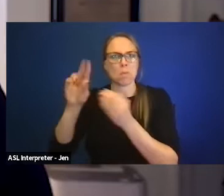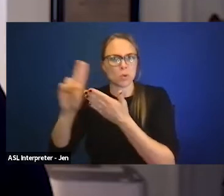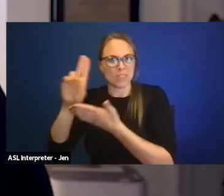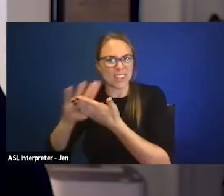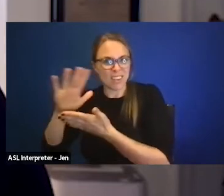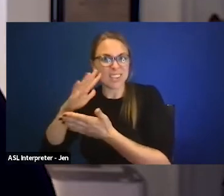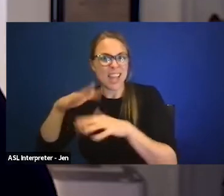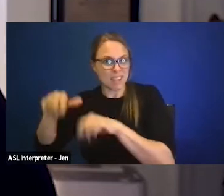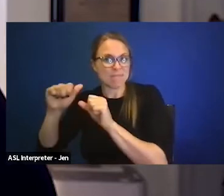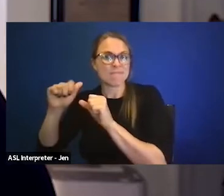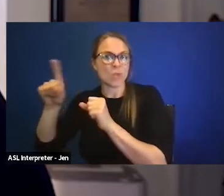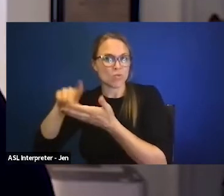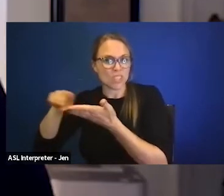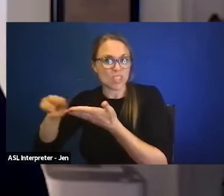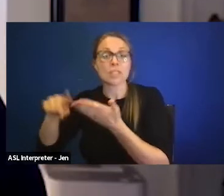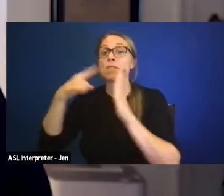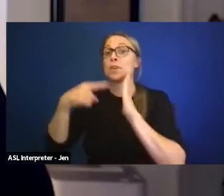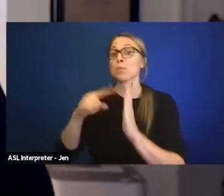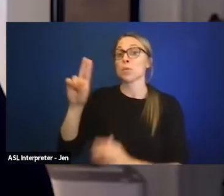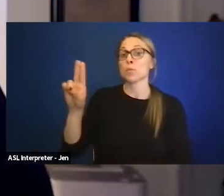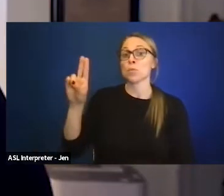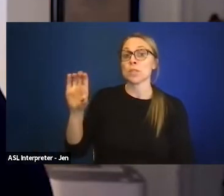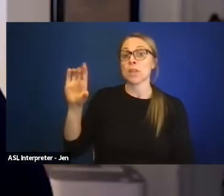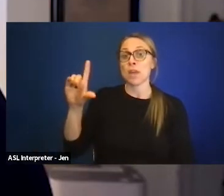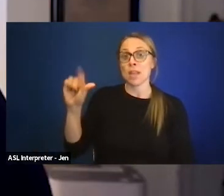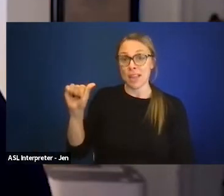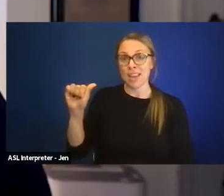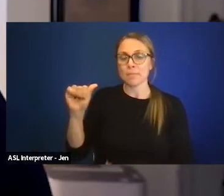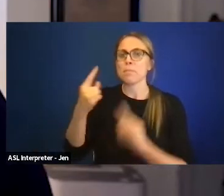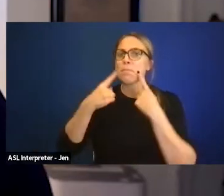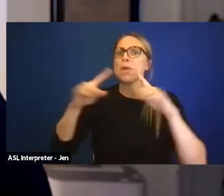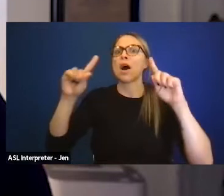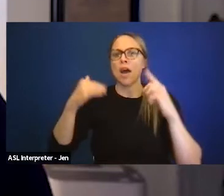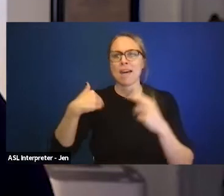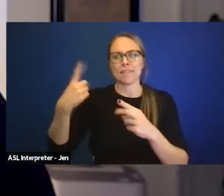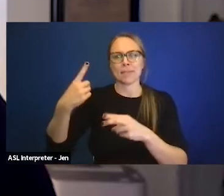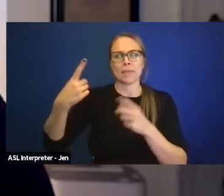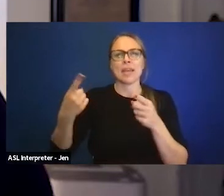UCLA, for example, this year finally has an interdisciplinary major in disability.